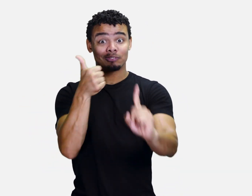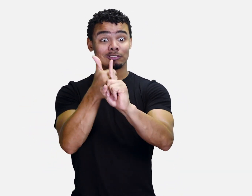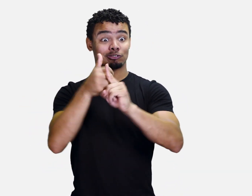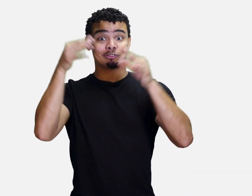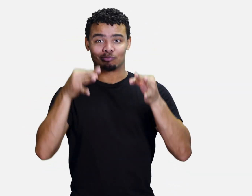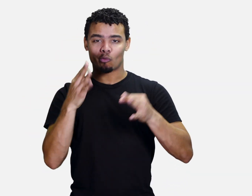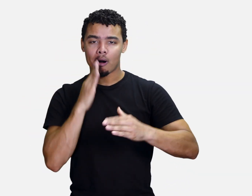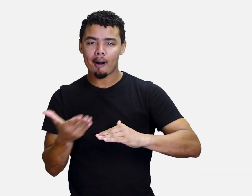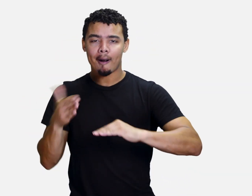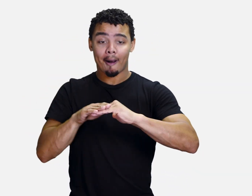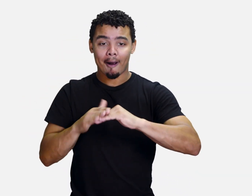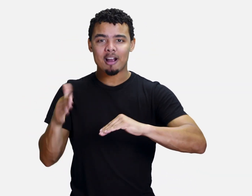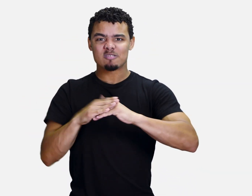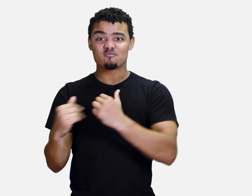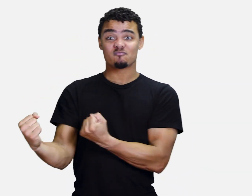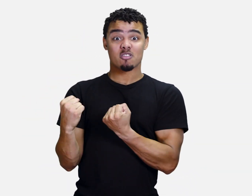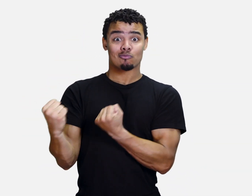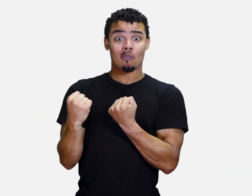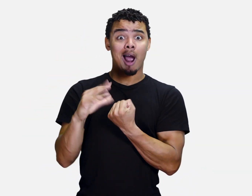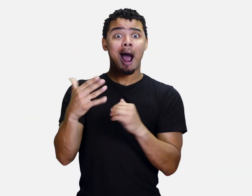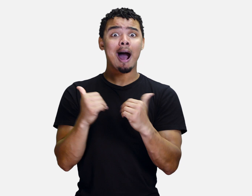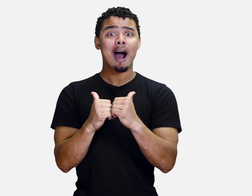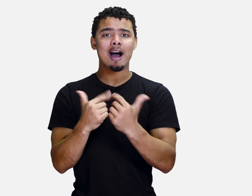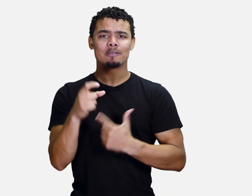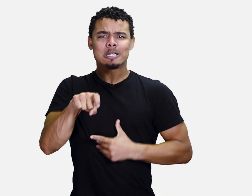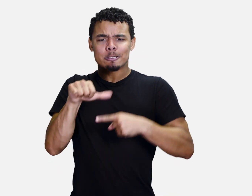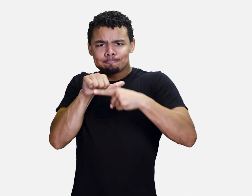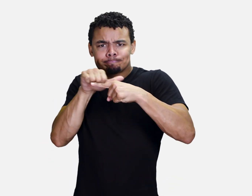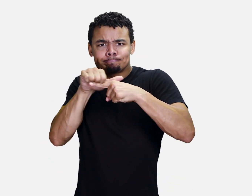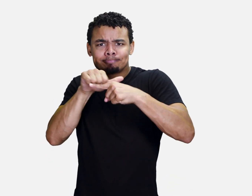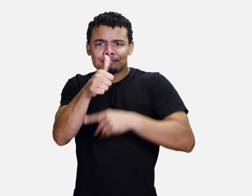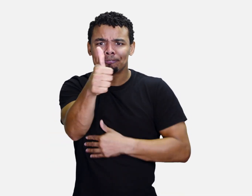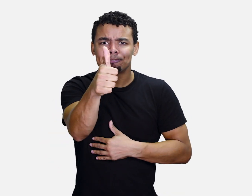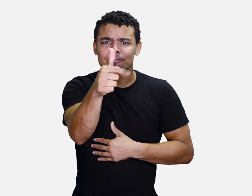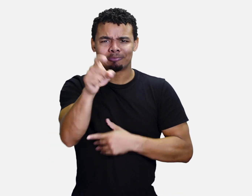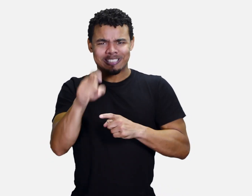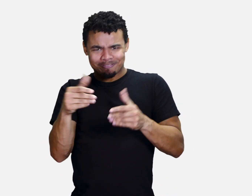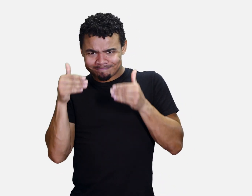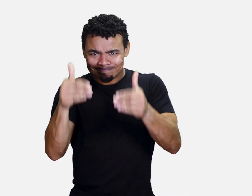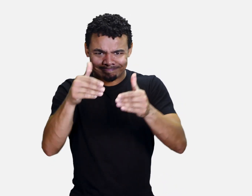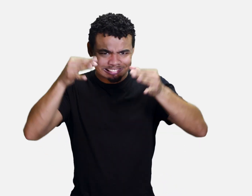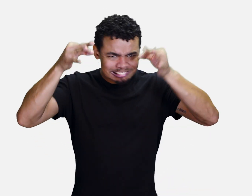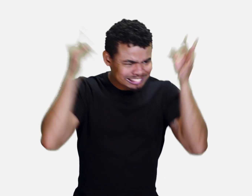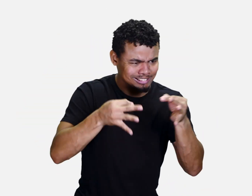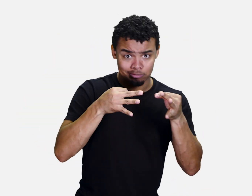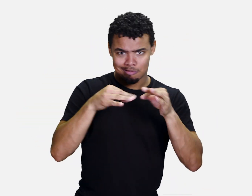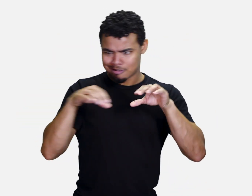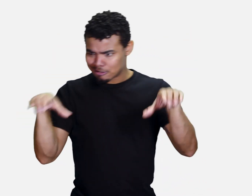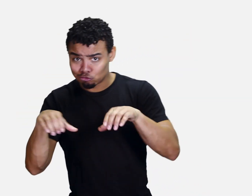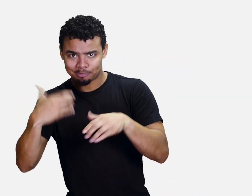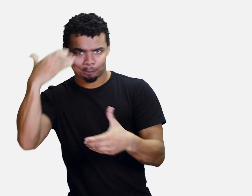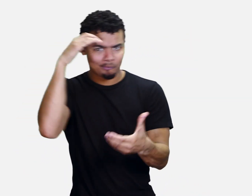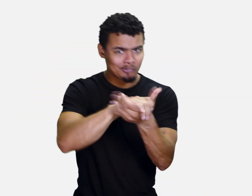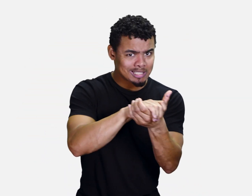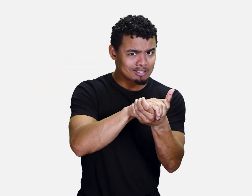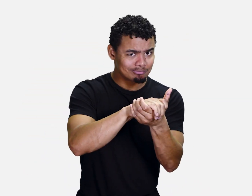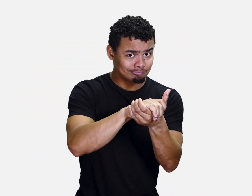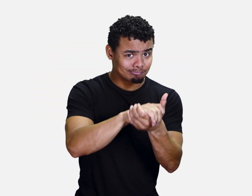Your self-determination will become stronger if you practice those skills. You need to decide, act, and believe in yourself.